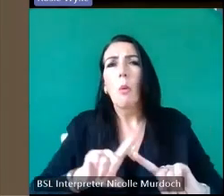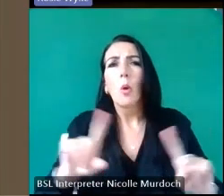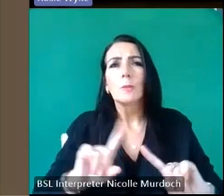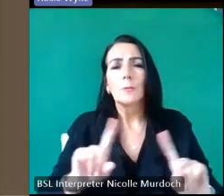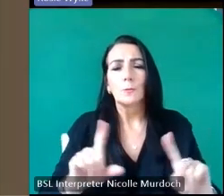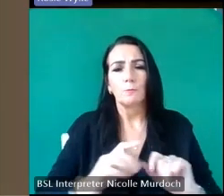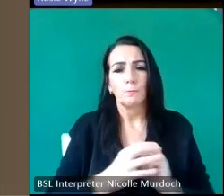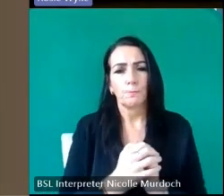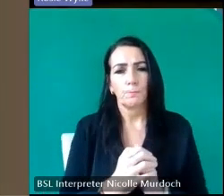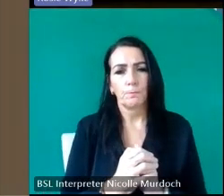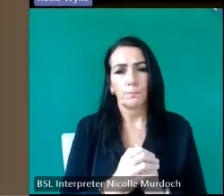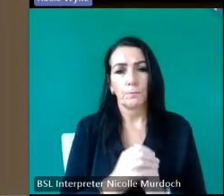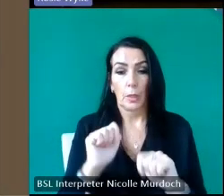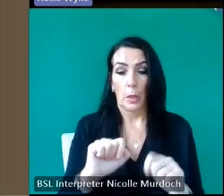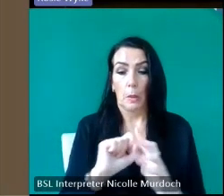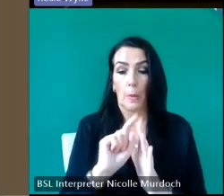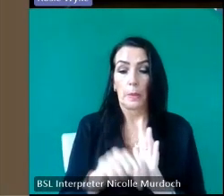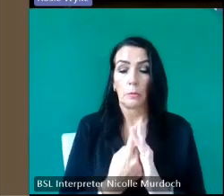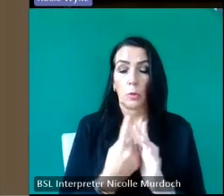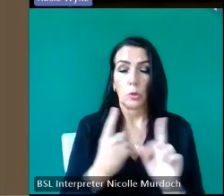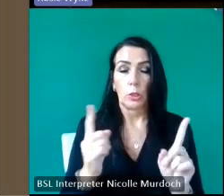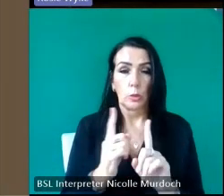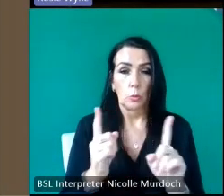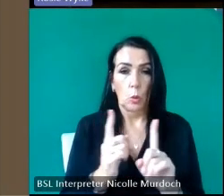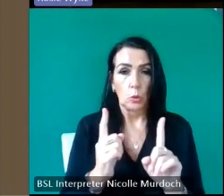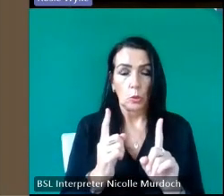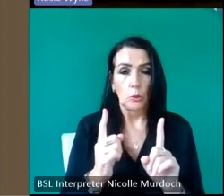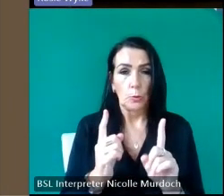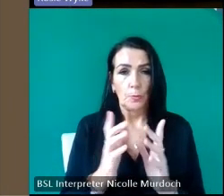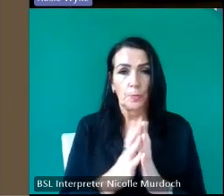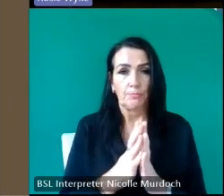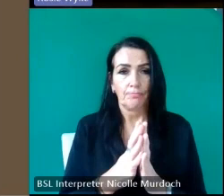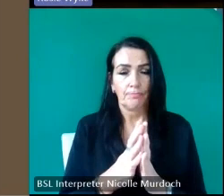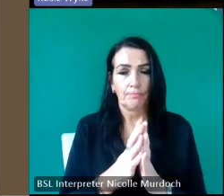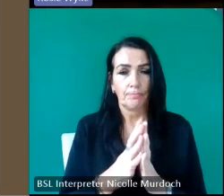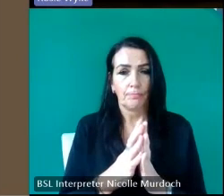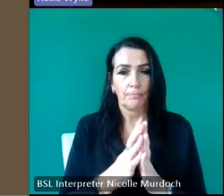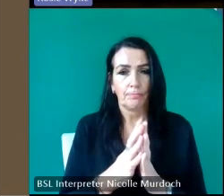project is to make sure that that we don't have any more L we can't we can't guarantee against